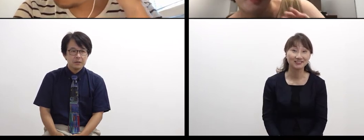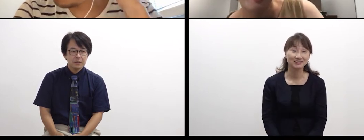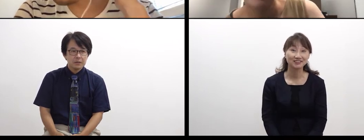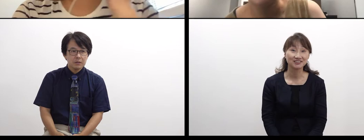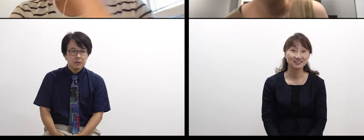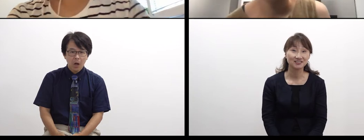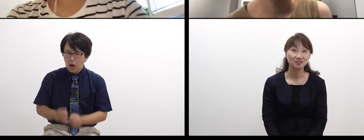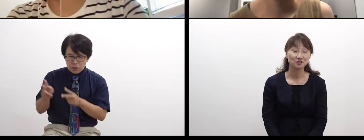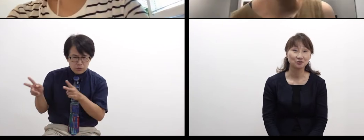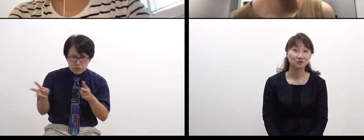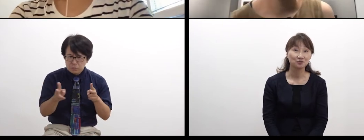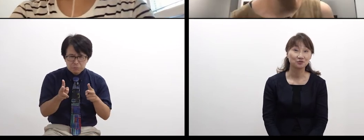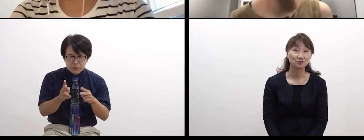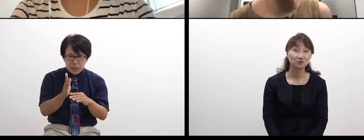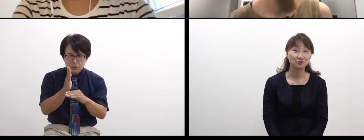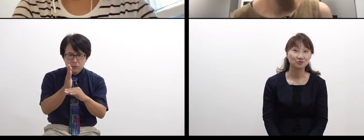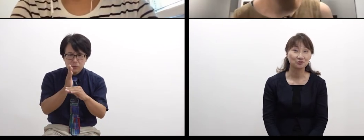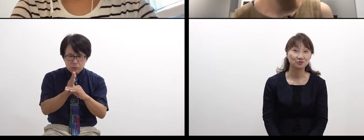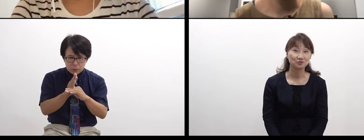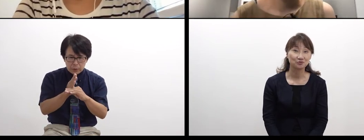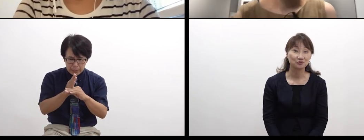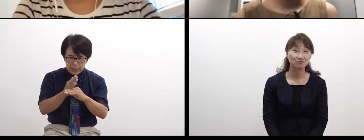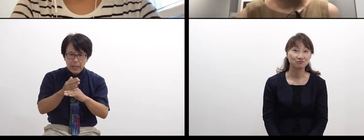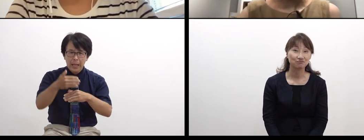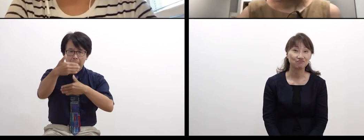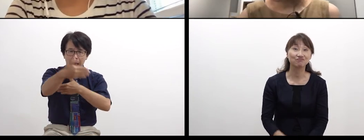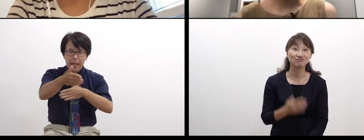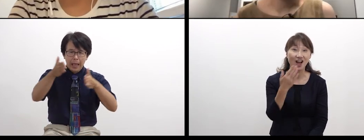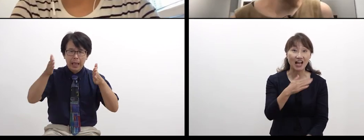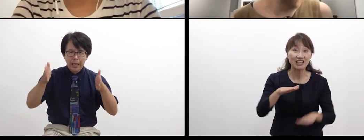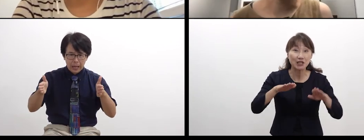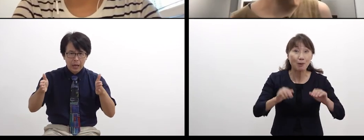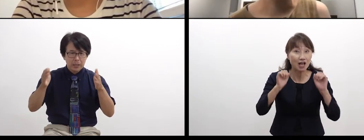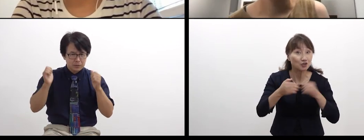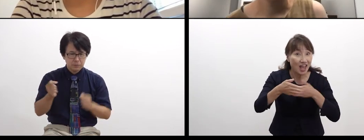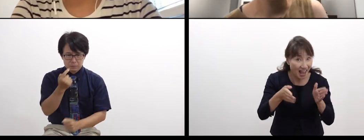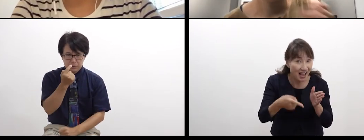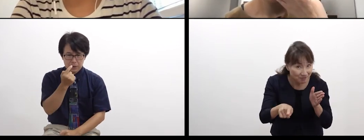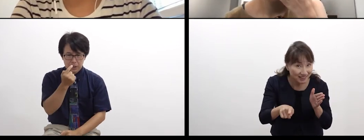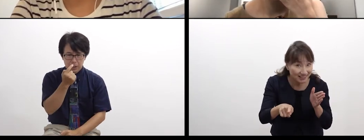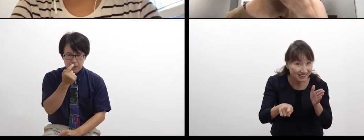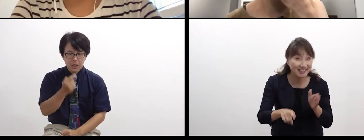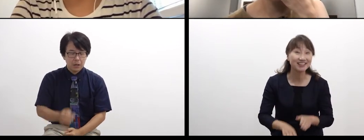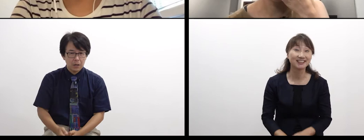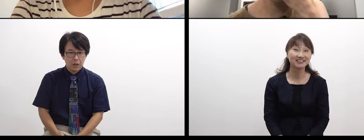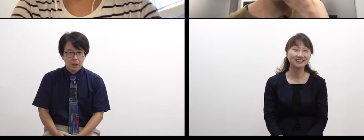During the preparation? In my room. WADA: In your current room?